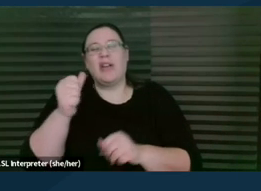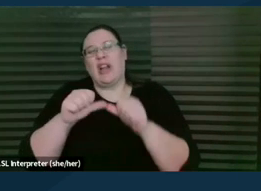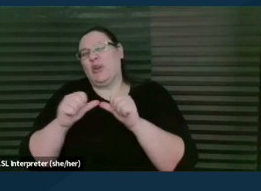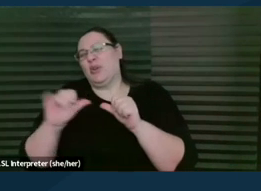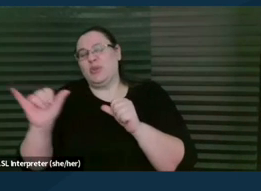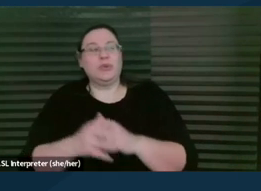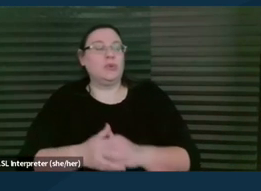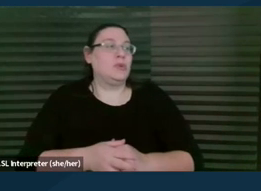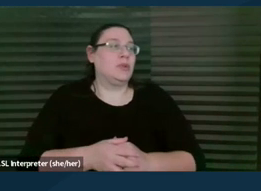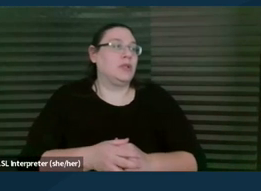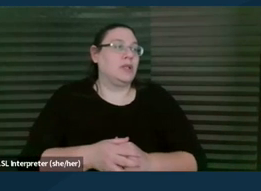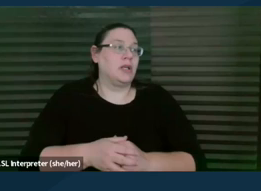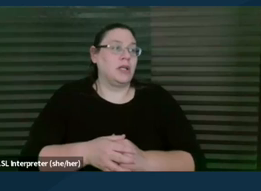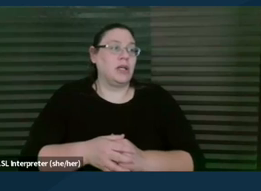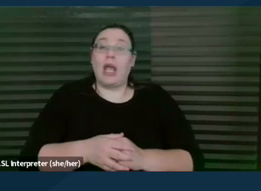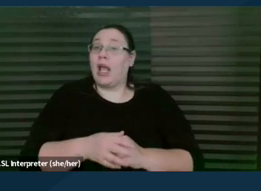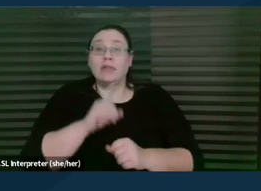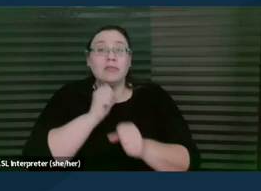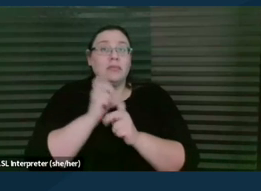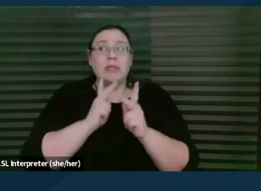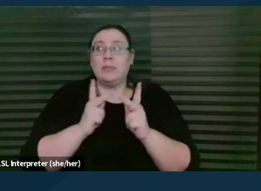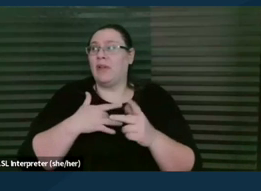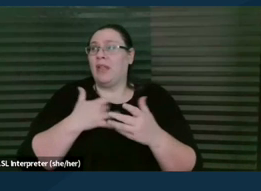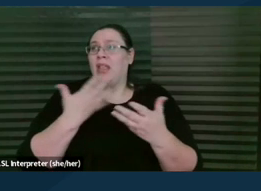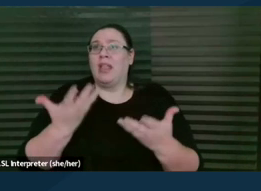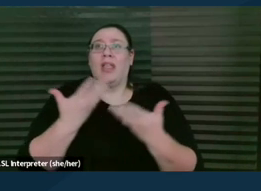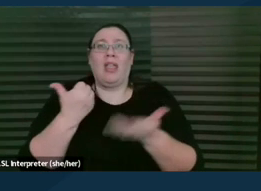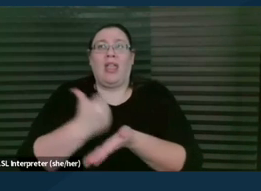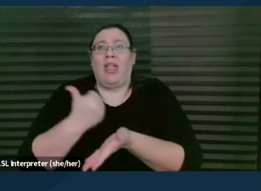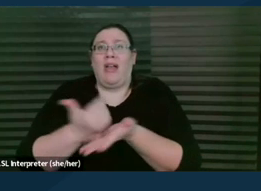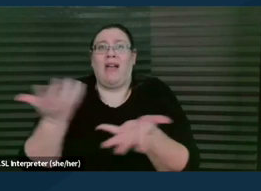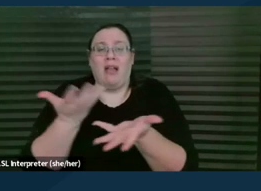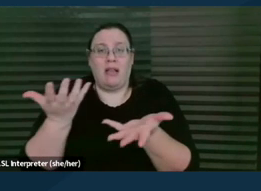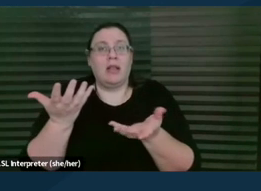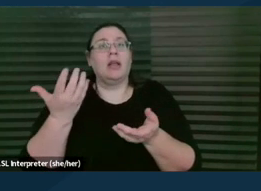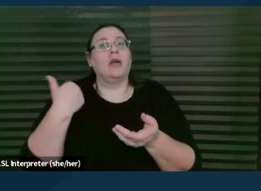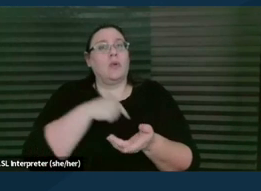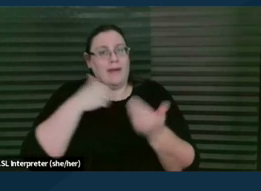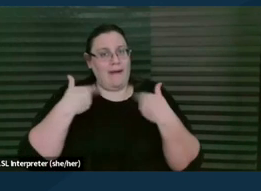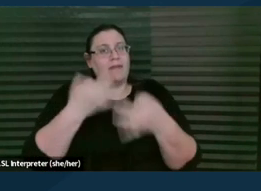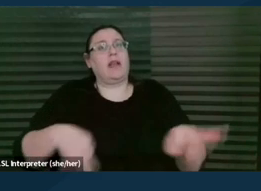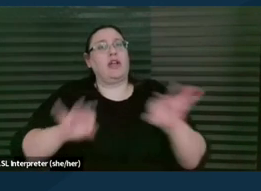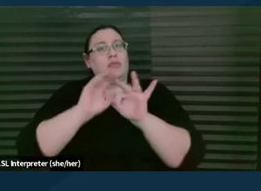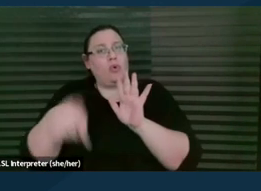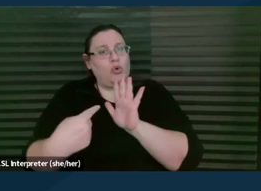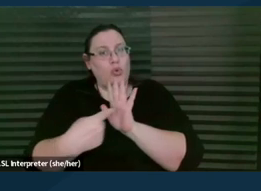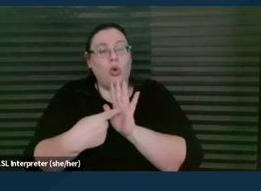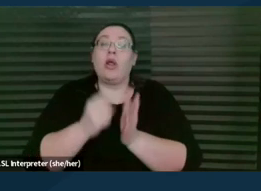and people are desperate for that help. And we do play a very important role and in part, part of our mandate